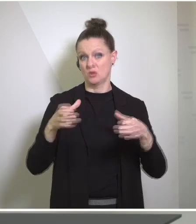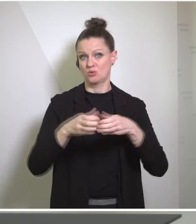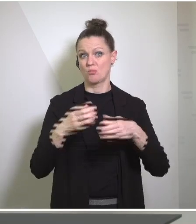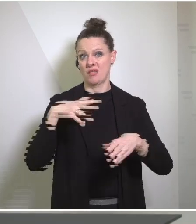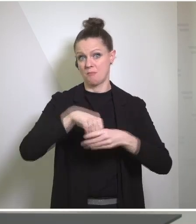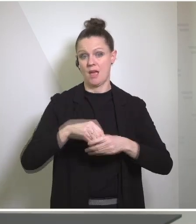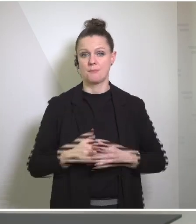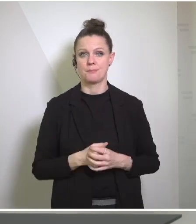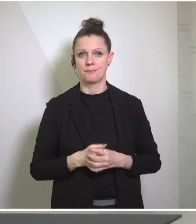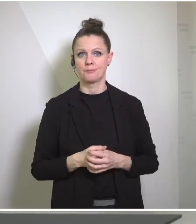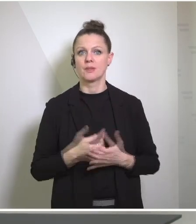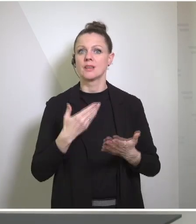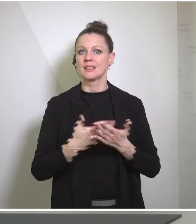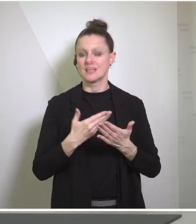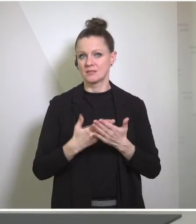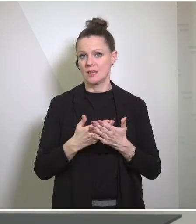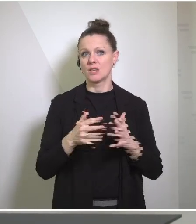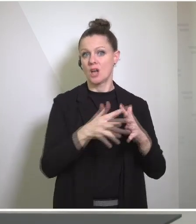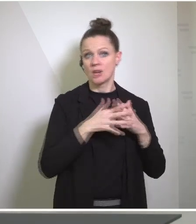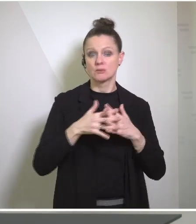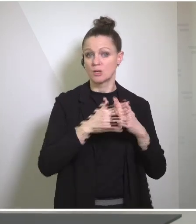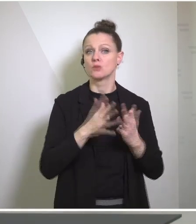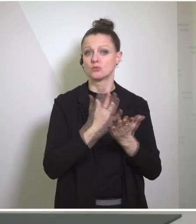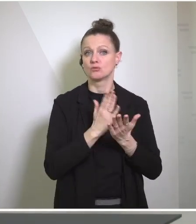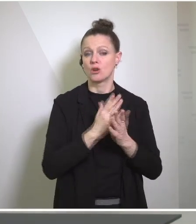we announced the United States government is taking some additional steps. We're advocating